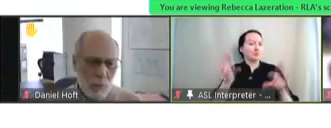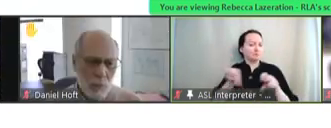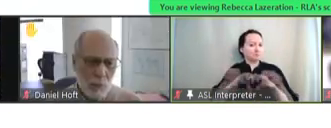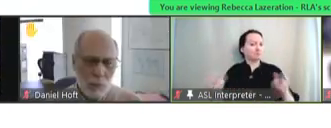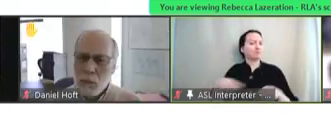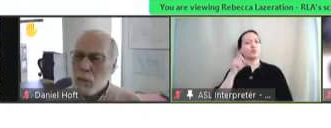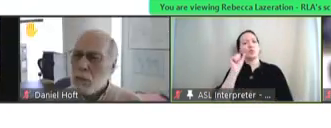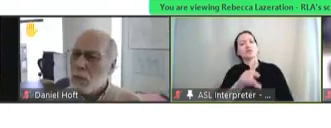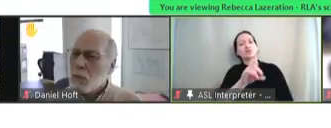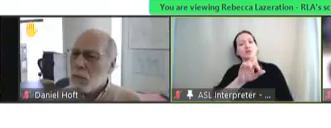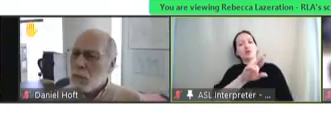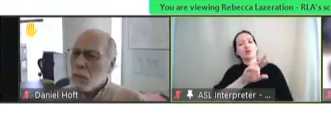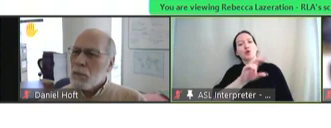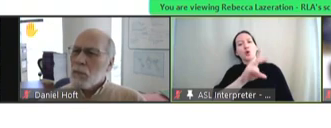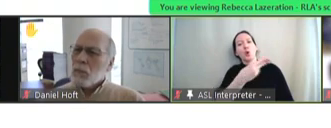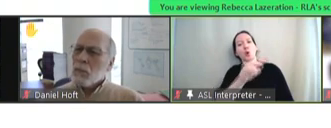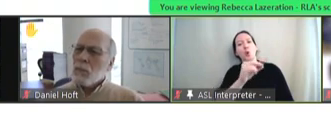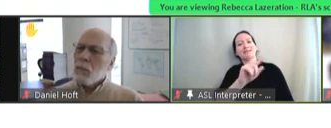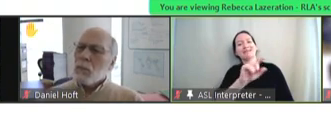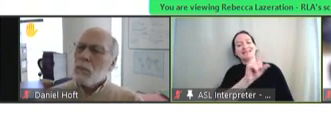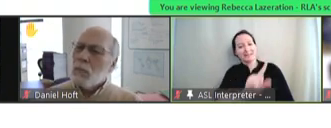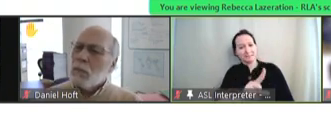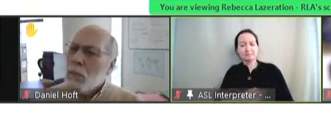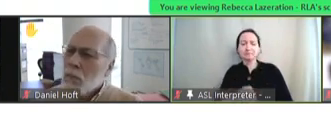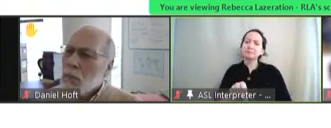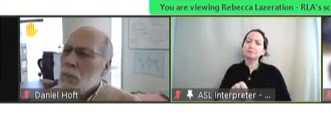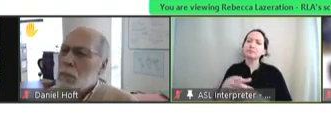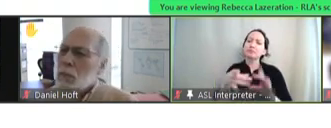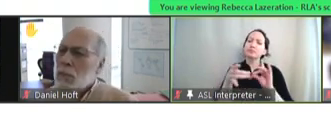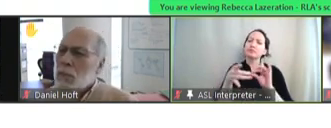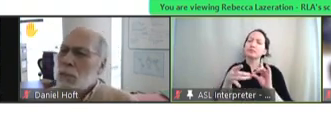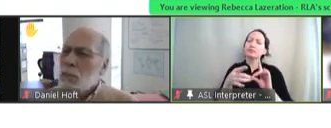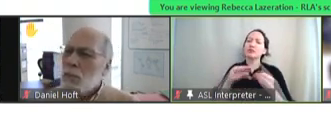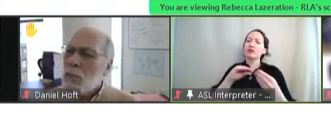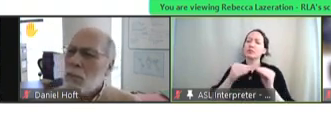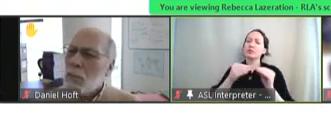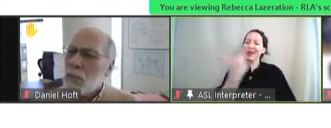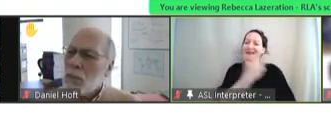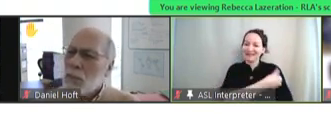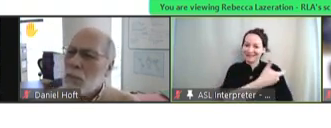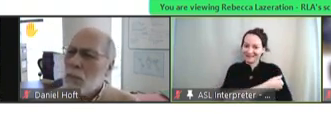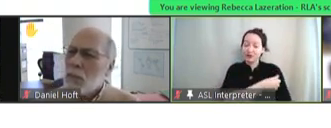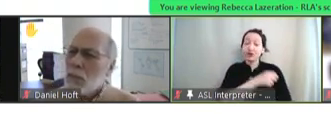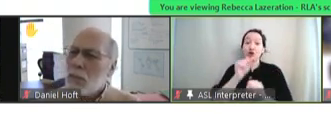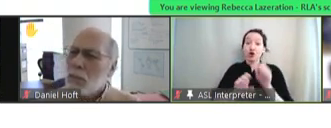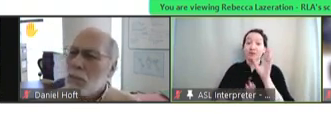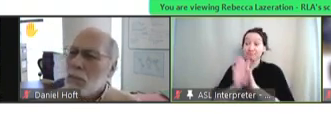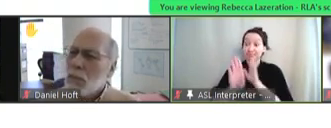for Dr. Hotez. When you talked about the number of vaccines that could be developed, you were using